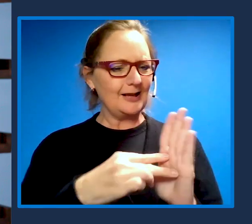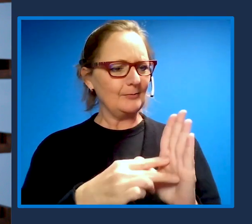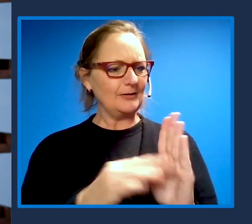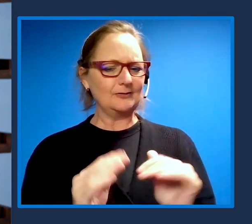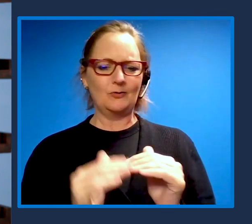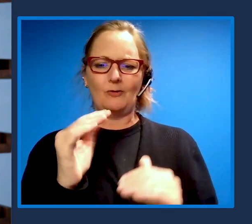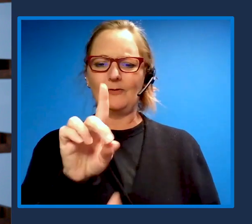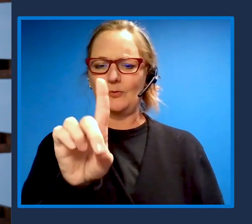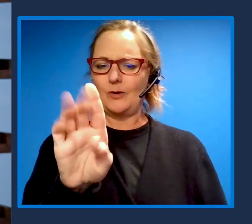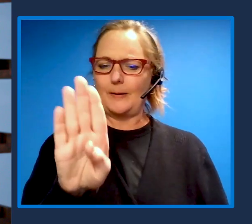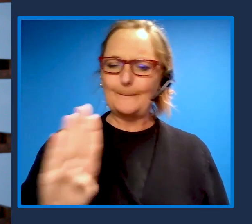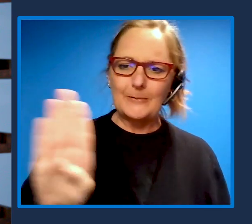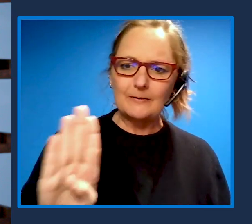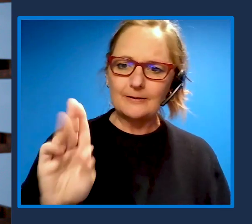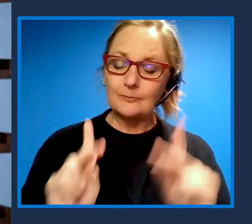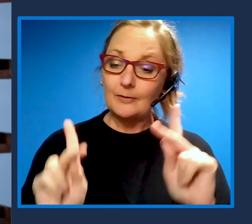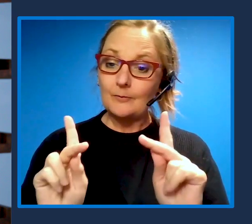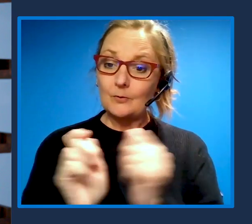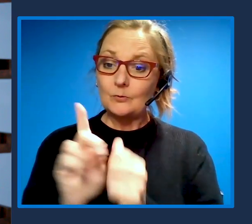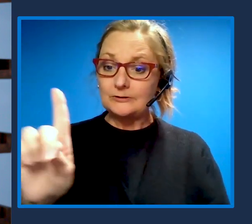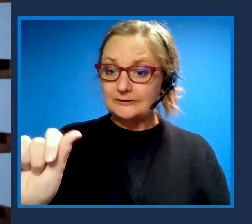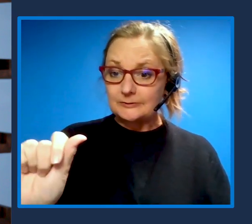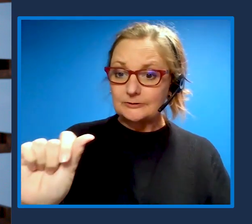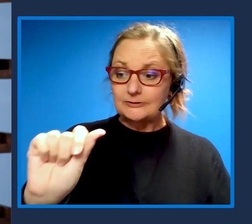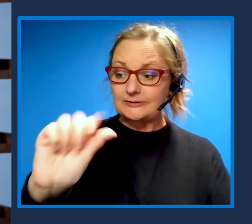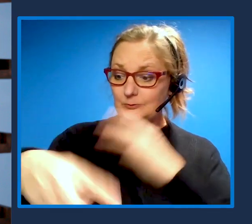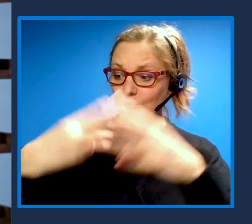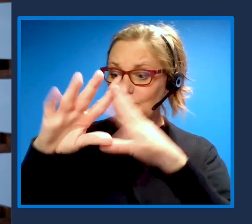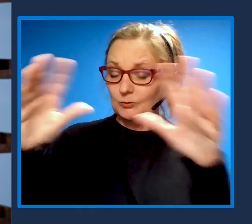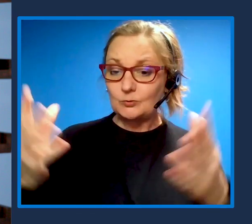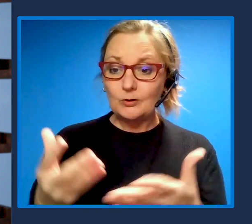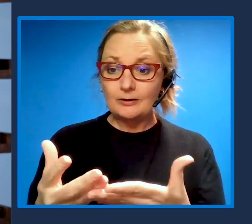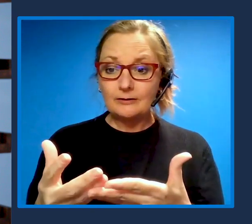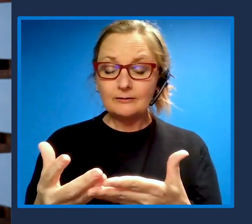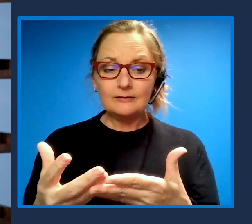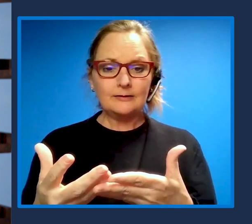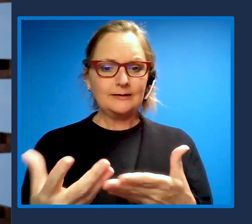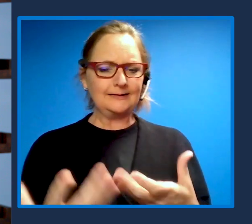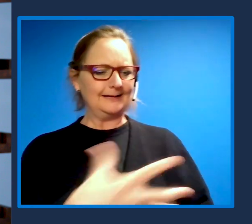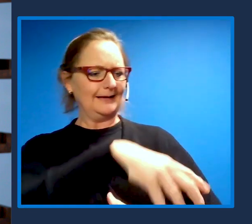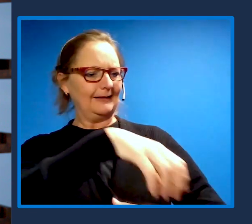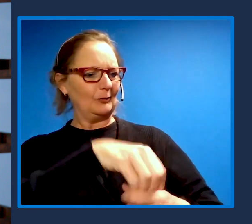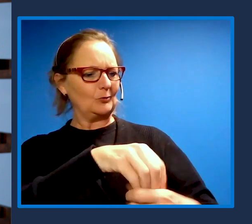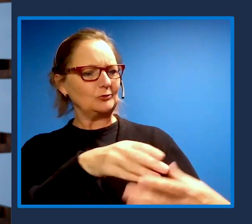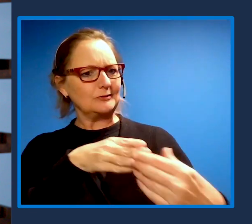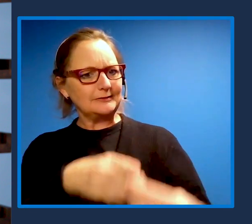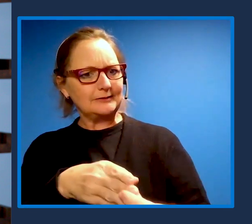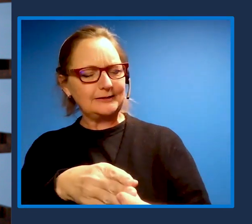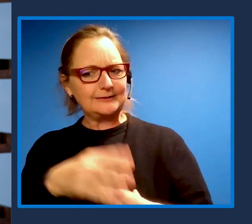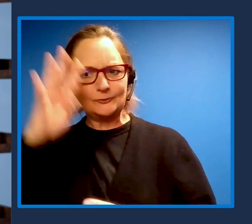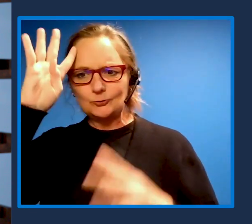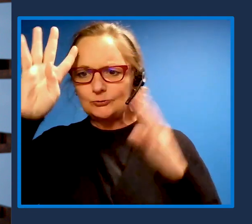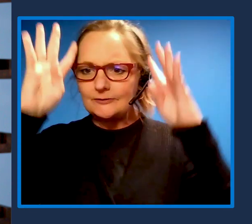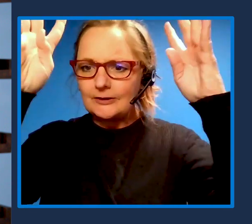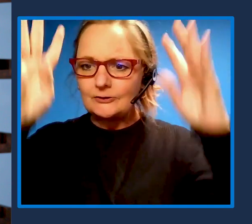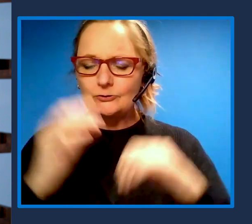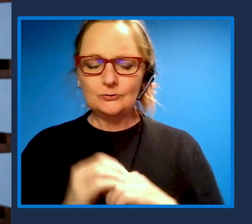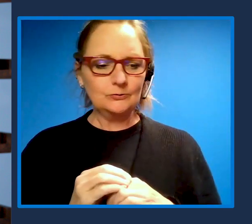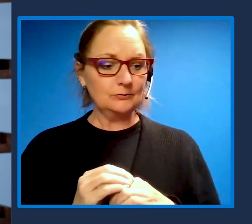And we believe that inclusion leads to innovation. The more we understand deeply how to empower everyone